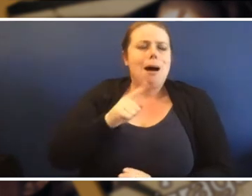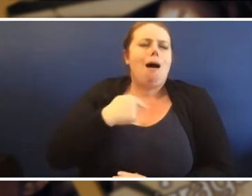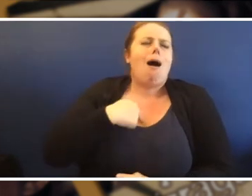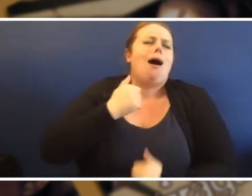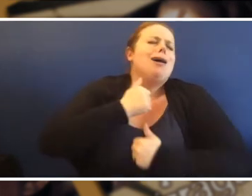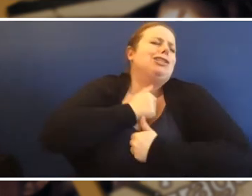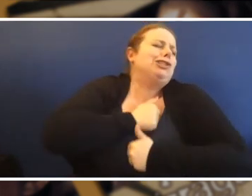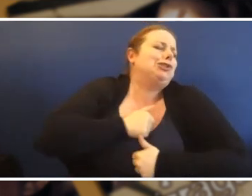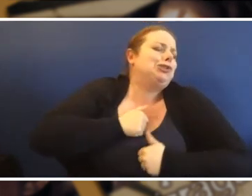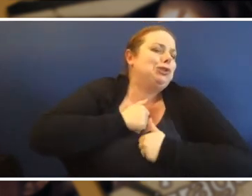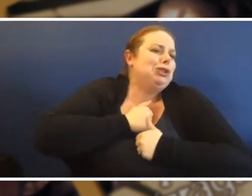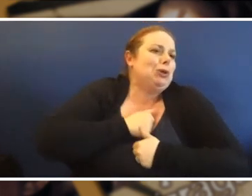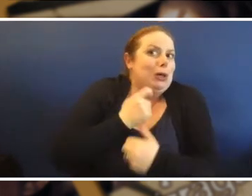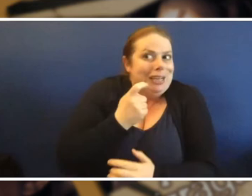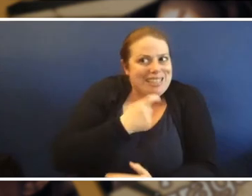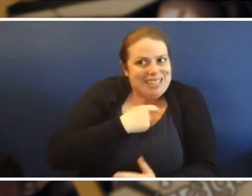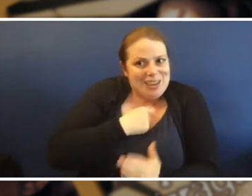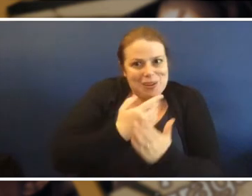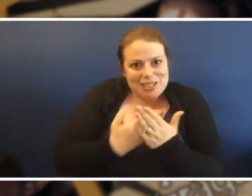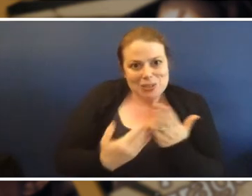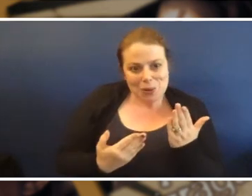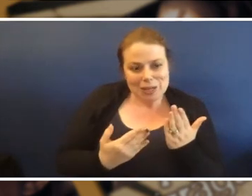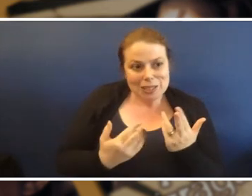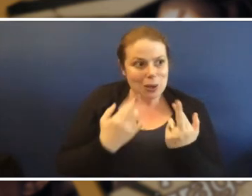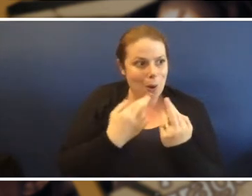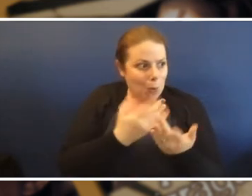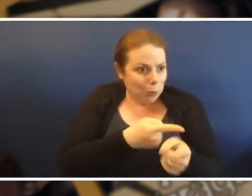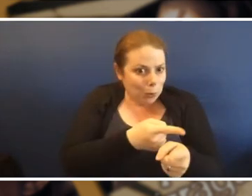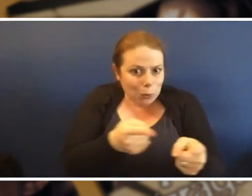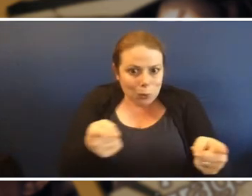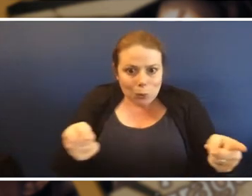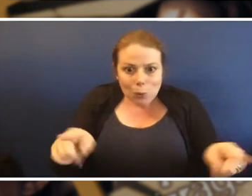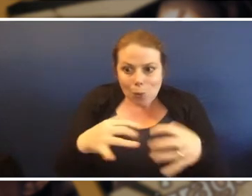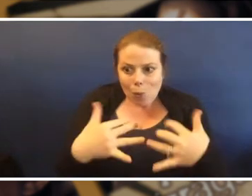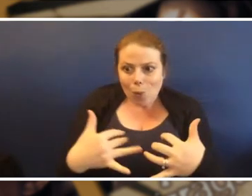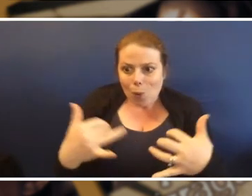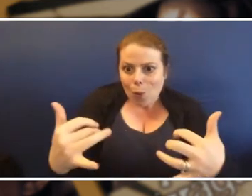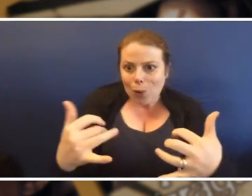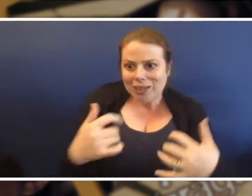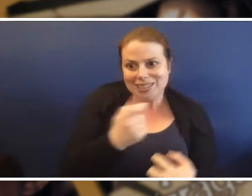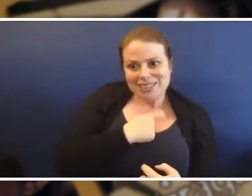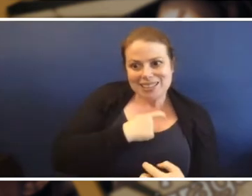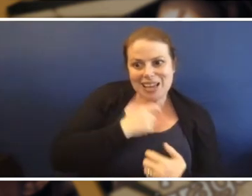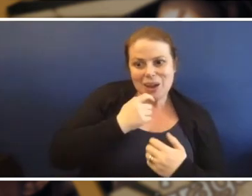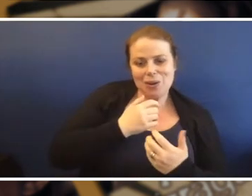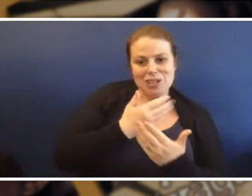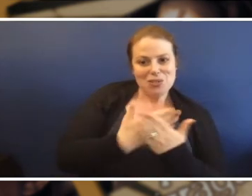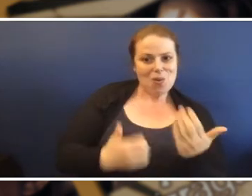enjoy a scary story and hope everyone who is listening enjoyed that scary too.